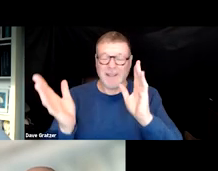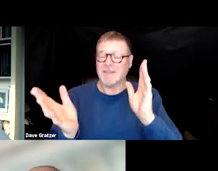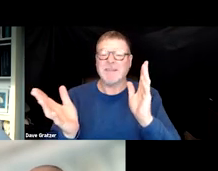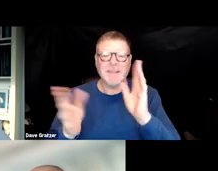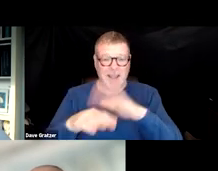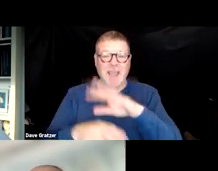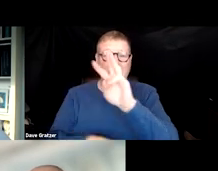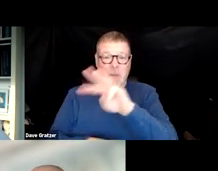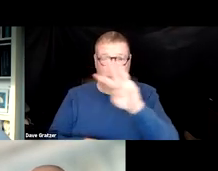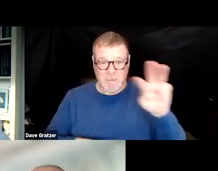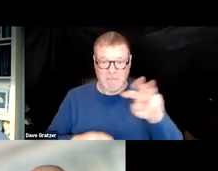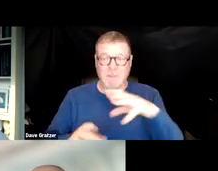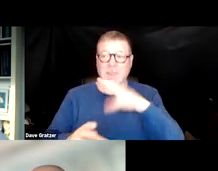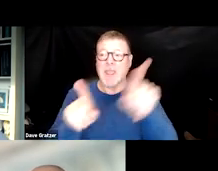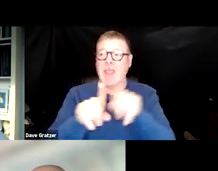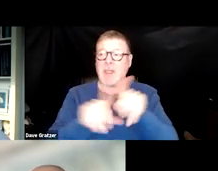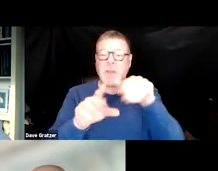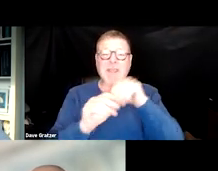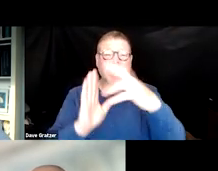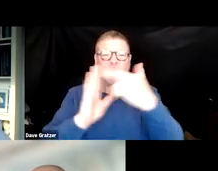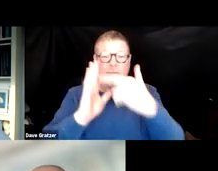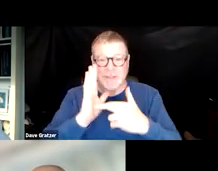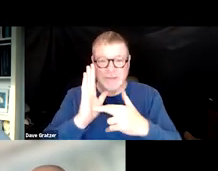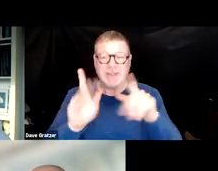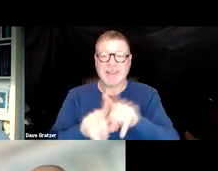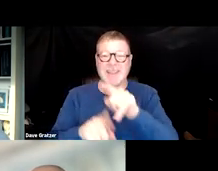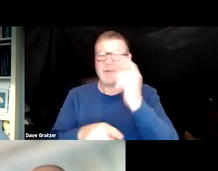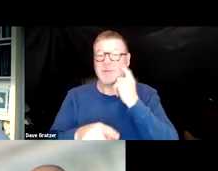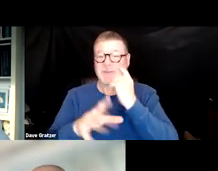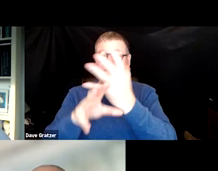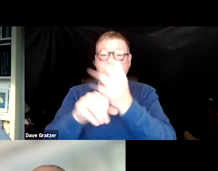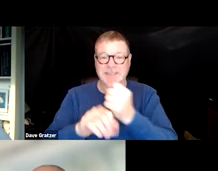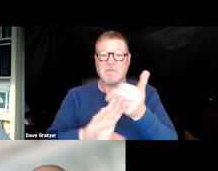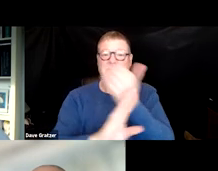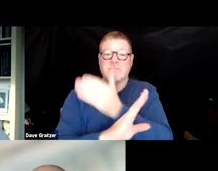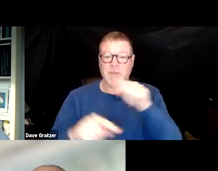They're also in your registration invitation that you received prior to the event.